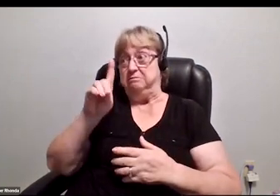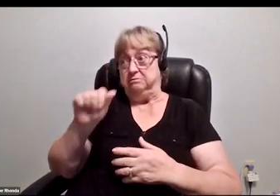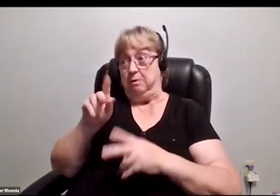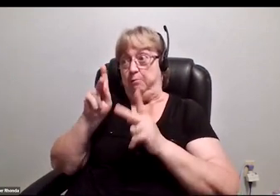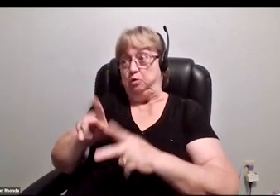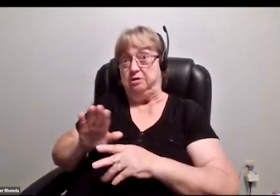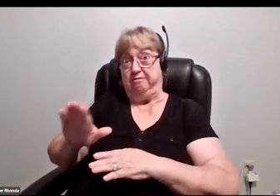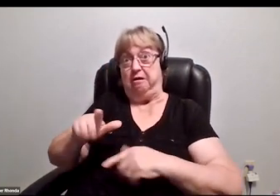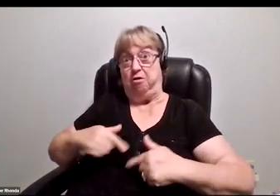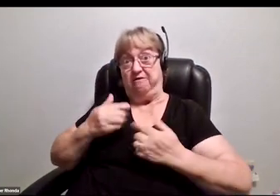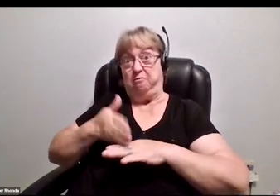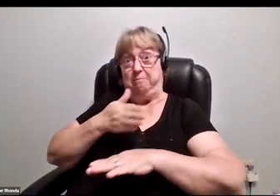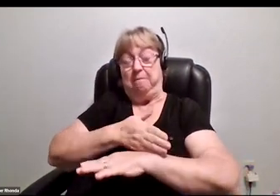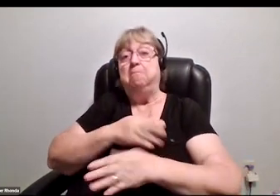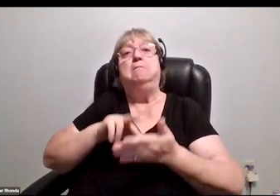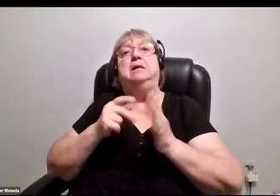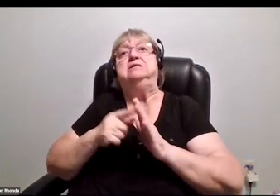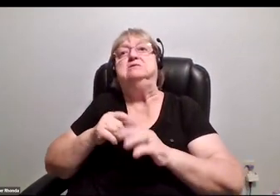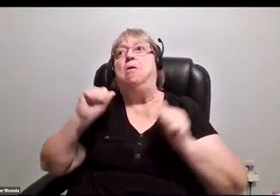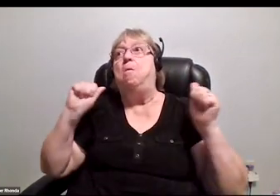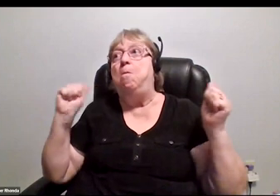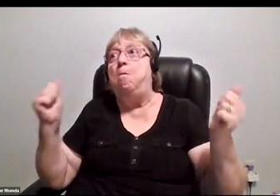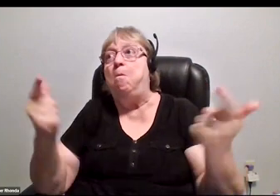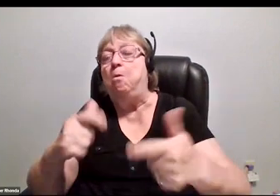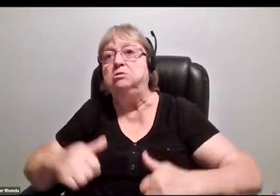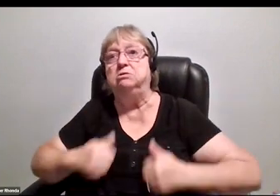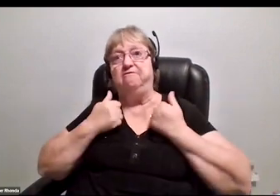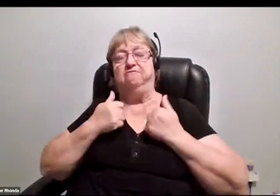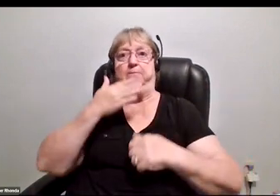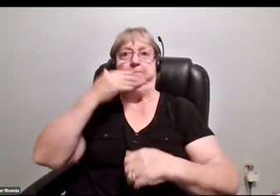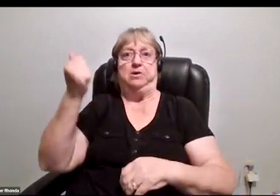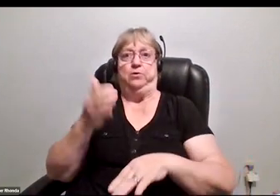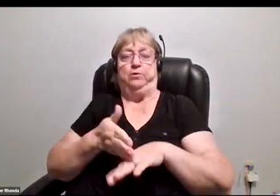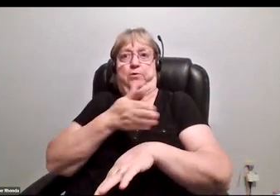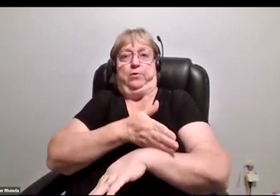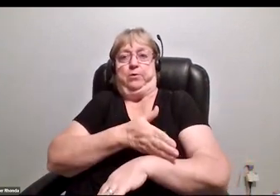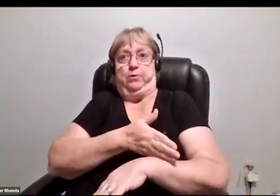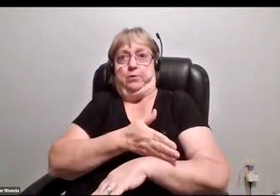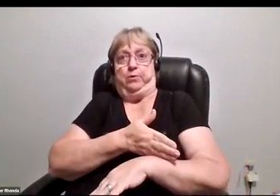It's like, just part of it, it's built-in because of universal design.